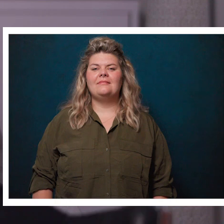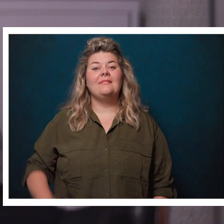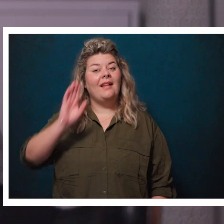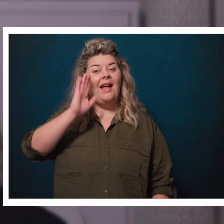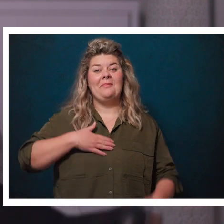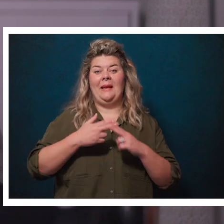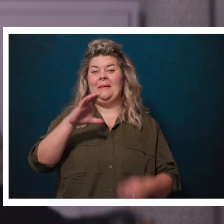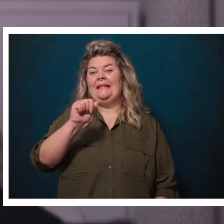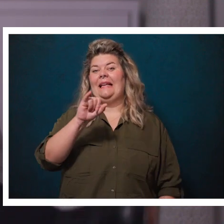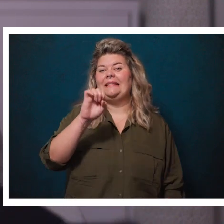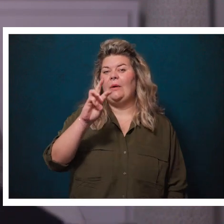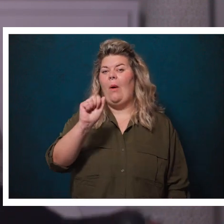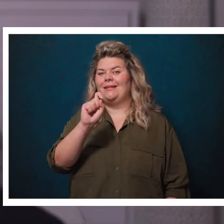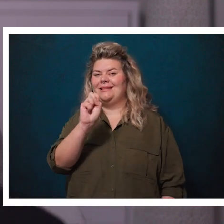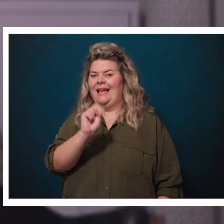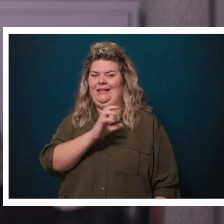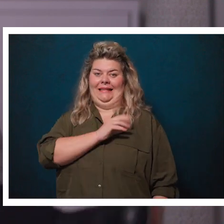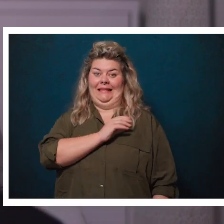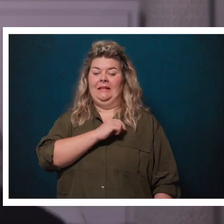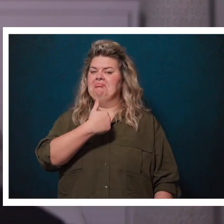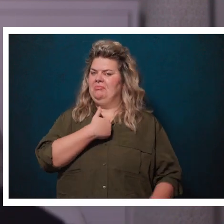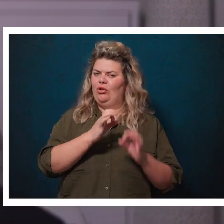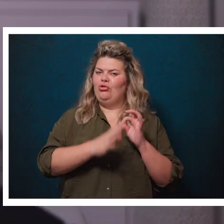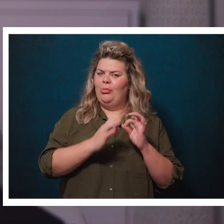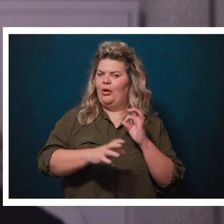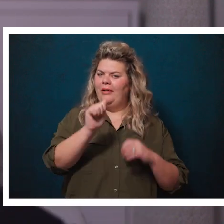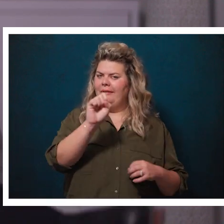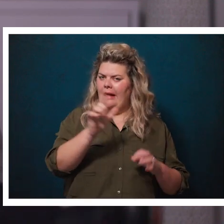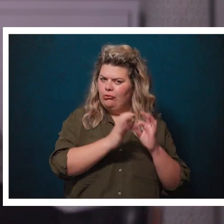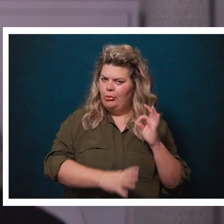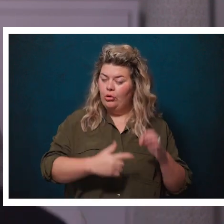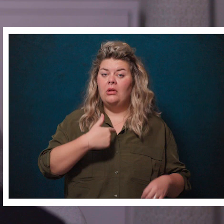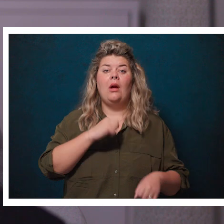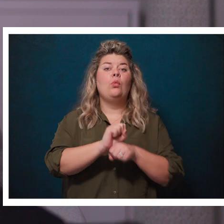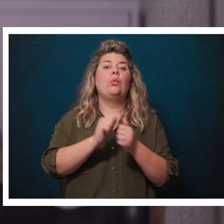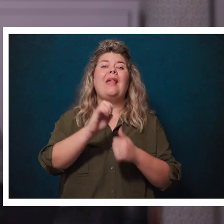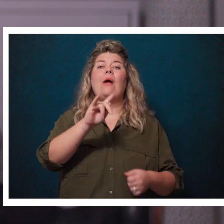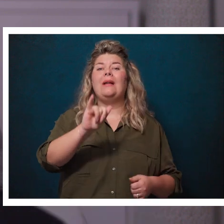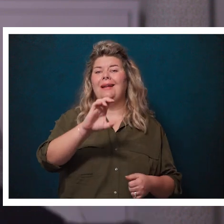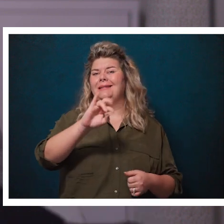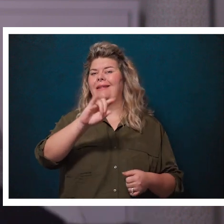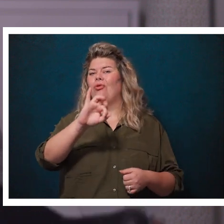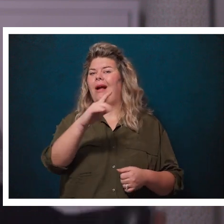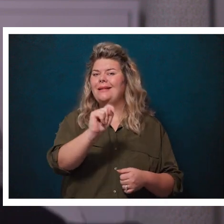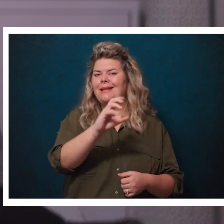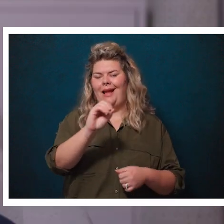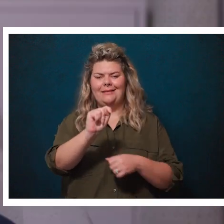Hi, my name's Casie Watson. I'm an interpreter for American Sign Language with the Equity, Civil Rights and Title IX Office.